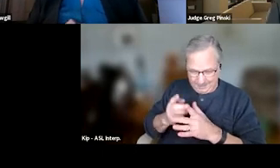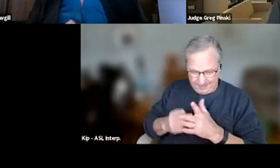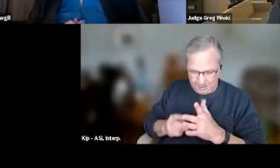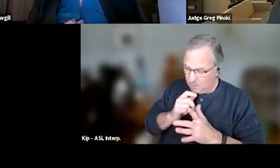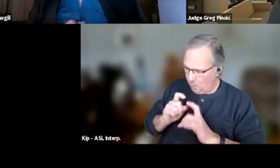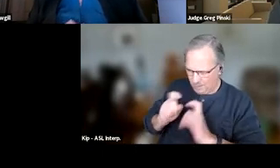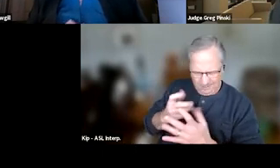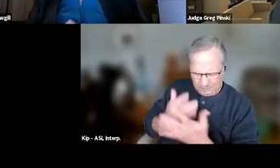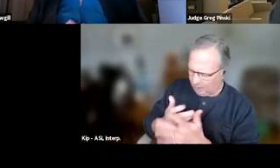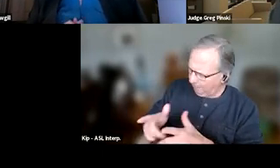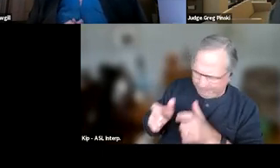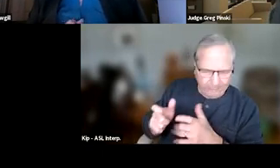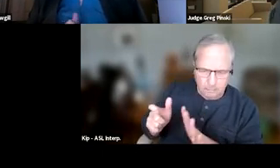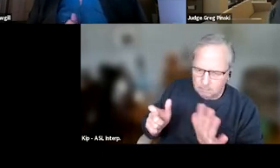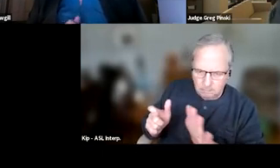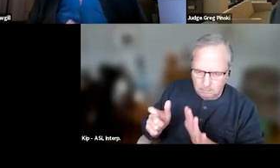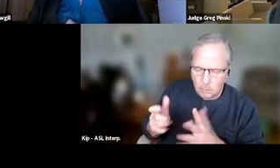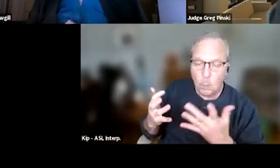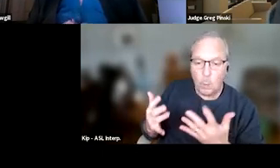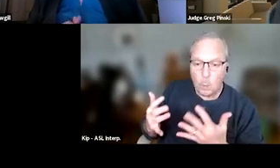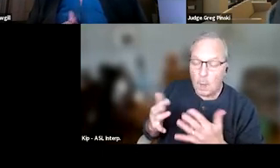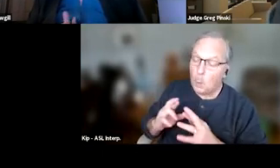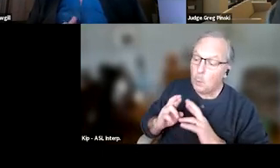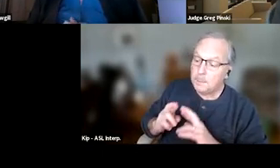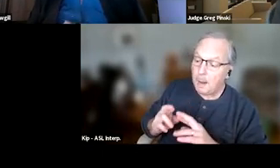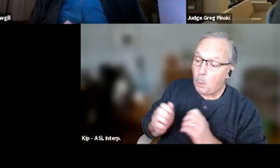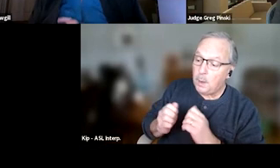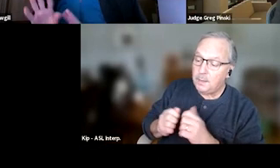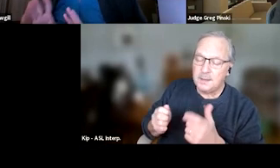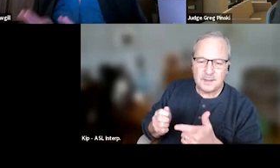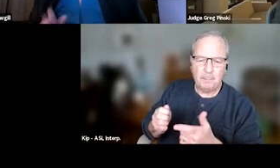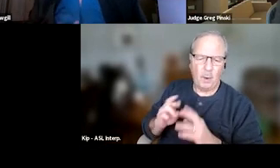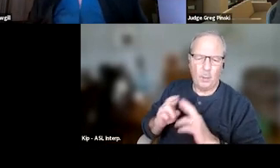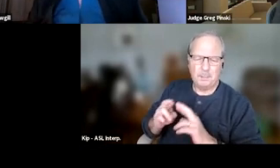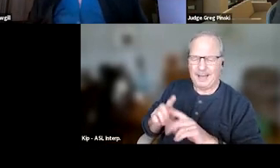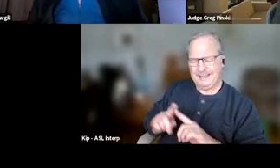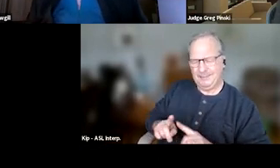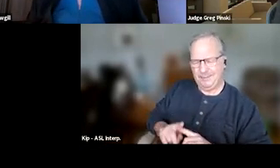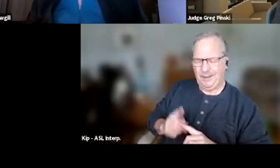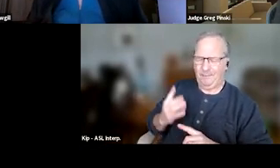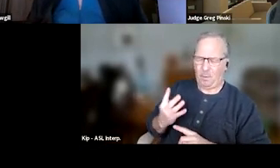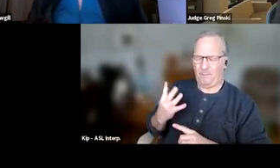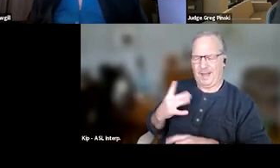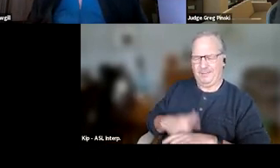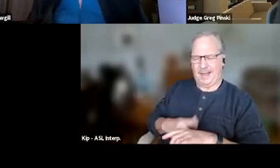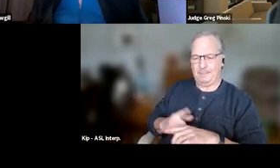We're gonna wait until we've responded with some moderate responses at least four to five times before we start thinking about jail,